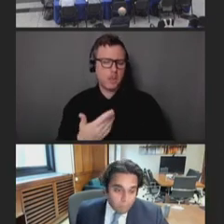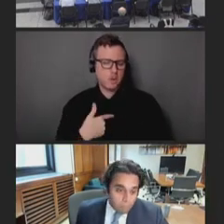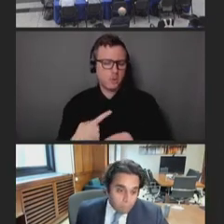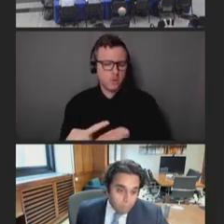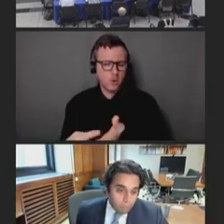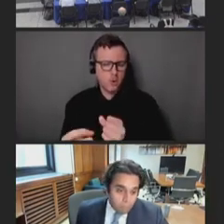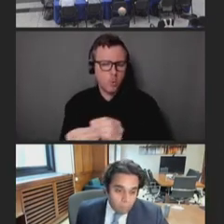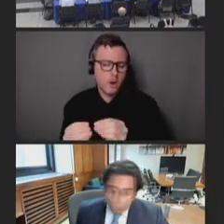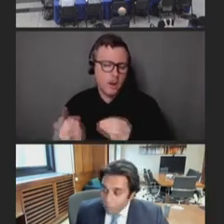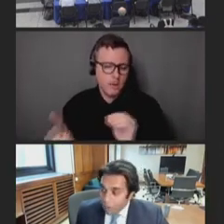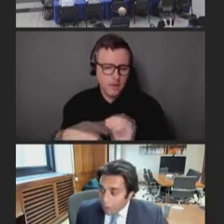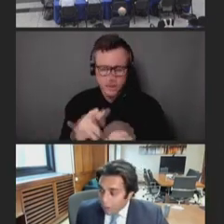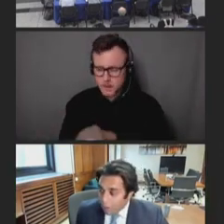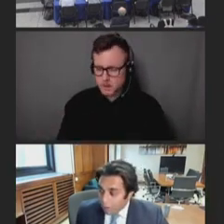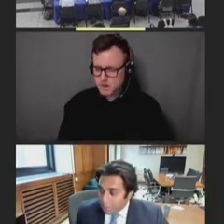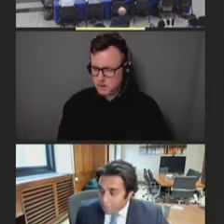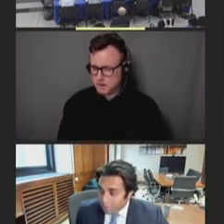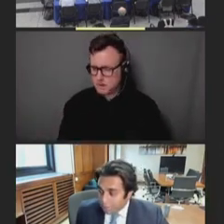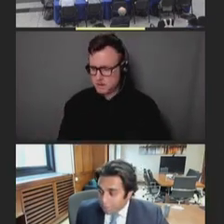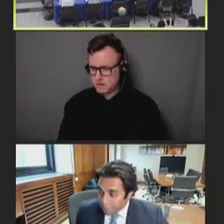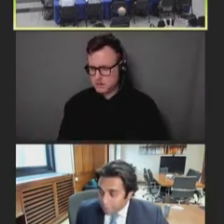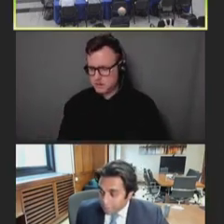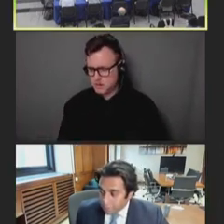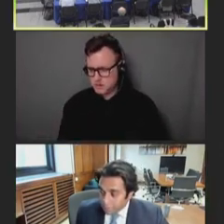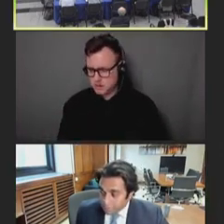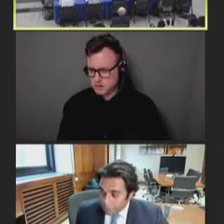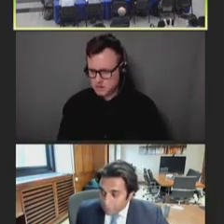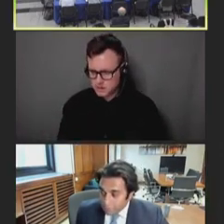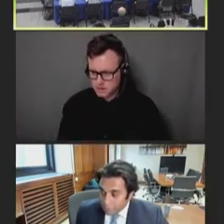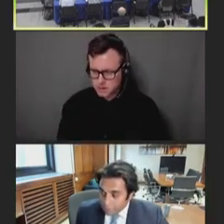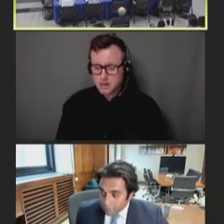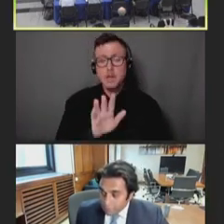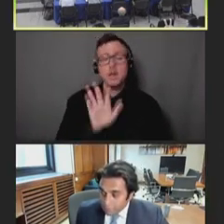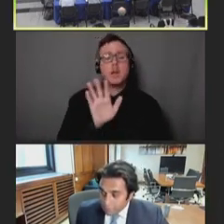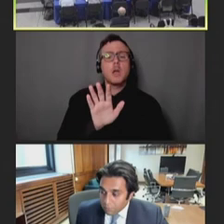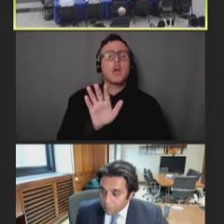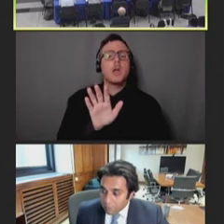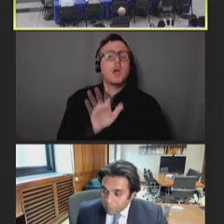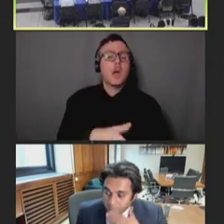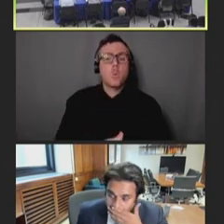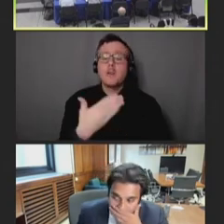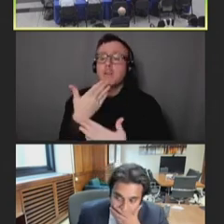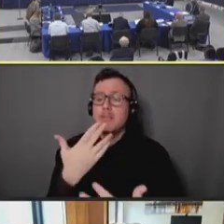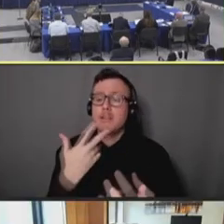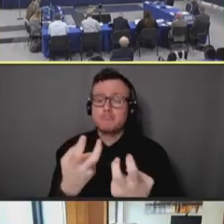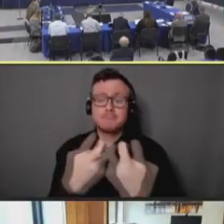John Hopkins, Jr.: I want to once again thank the members of our panel on monkeypox supply,